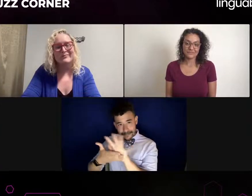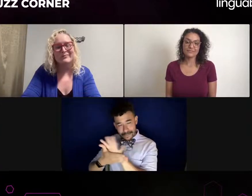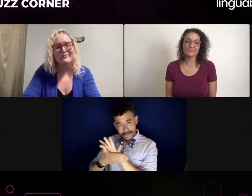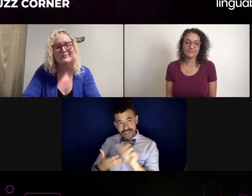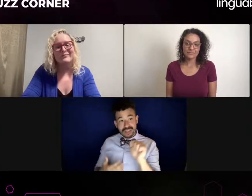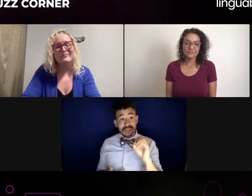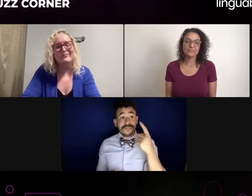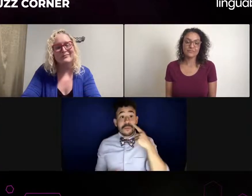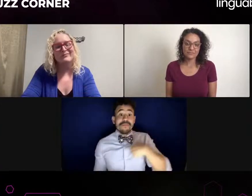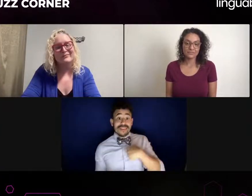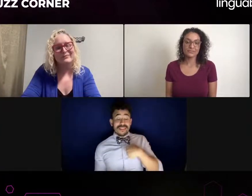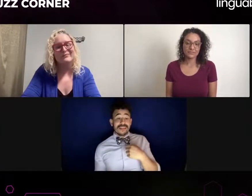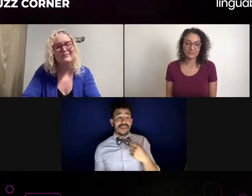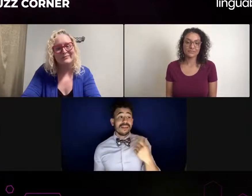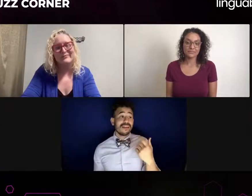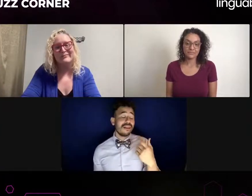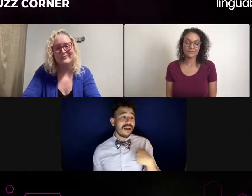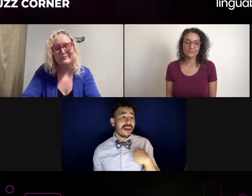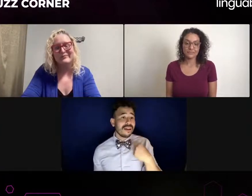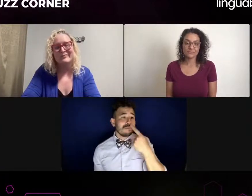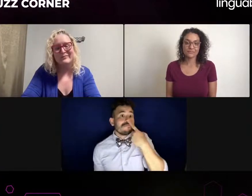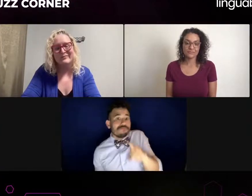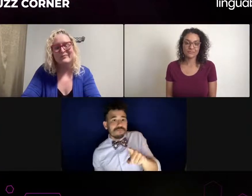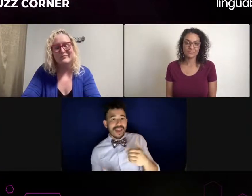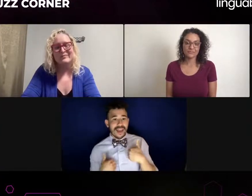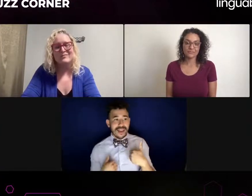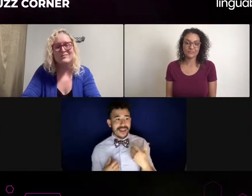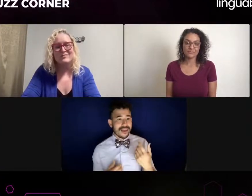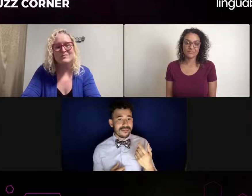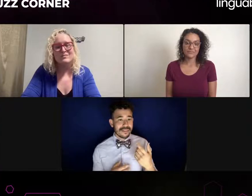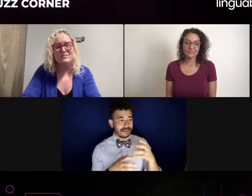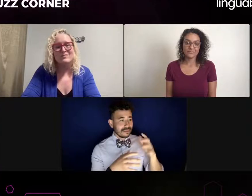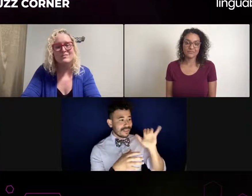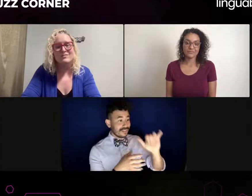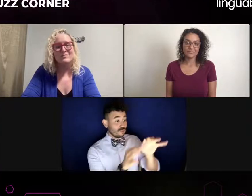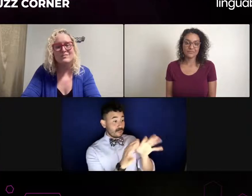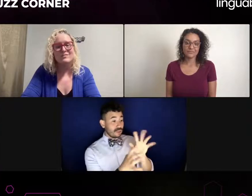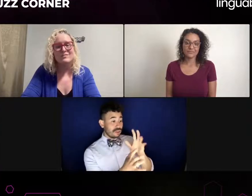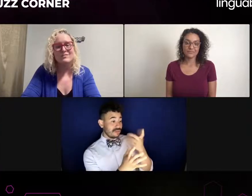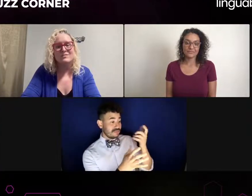that I'm not disrespecting stage or anything like that. But back to your question on interpreters.